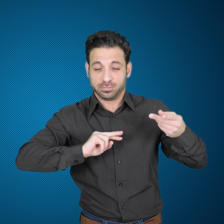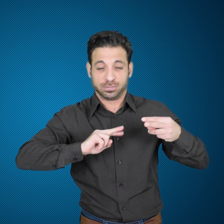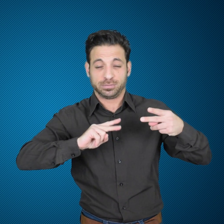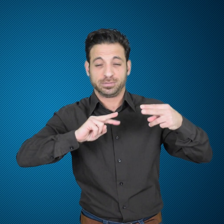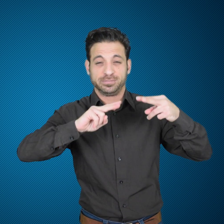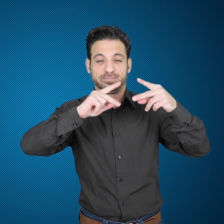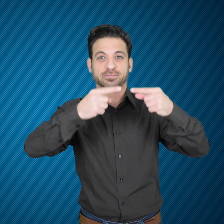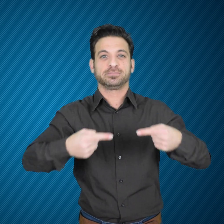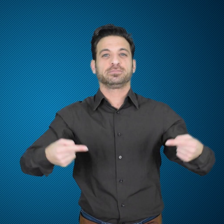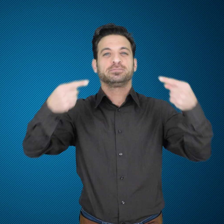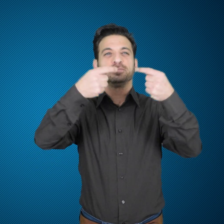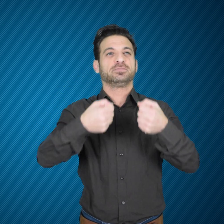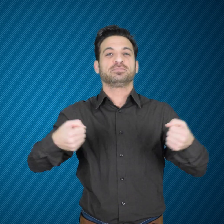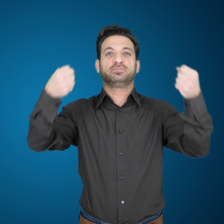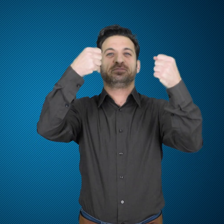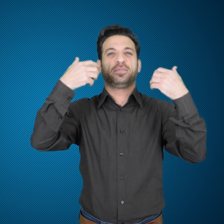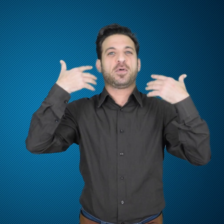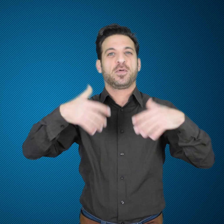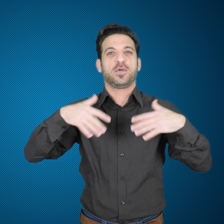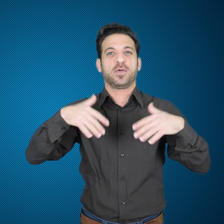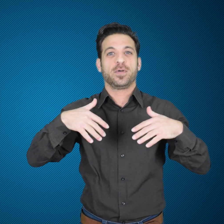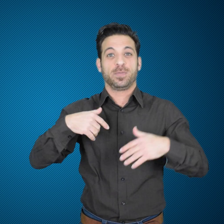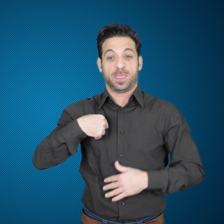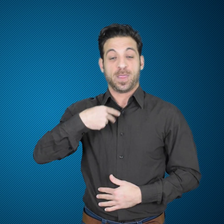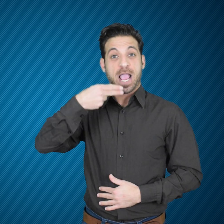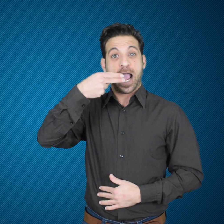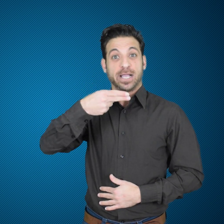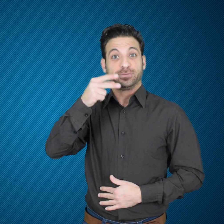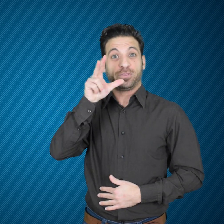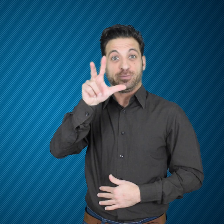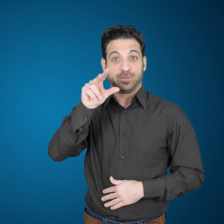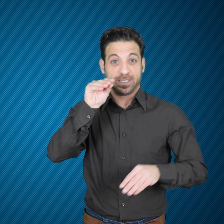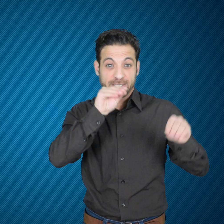H3 World TV created special video and